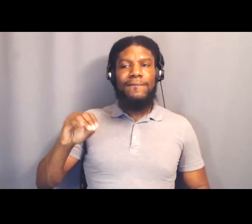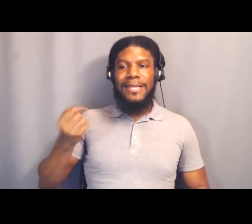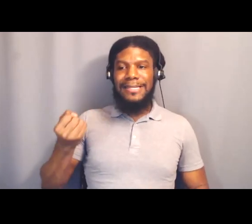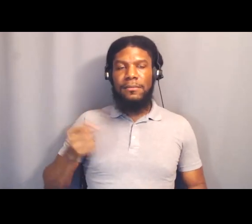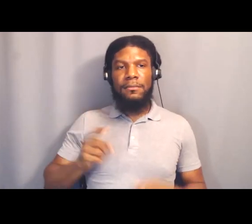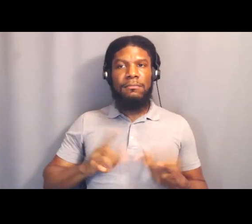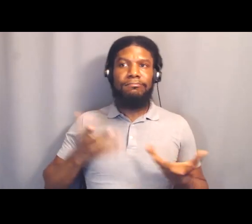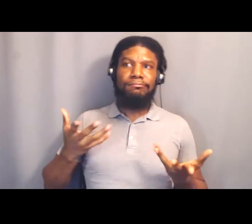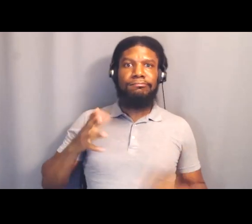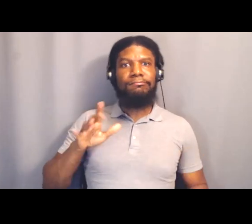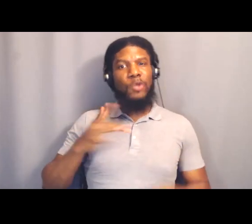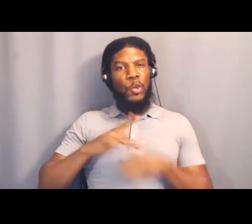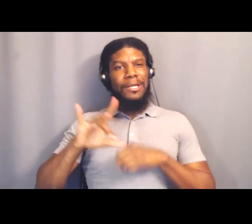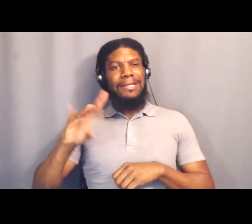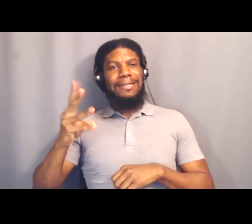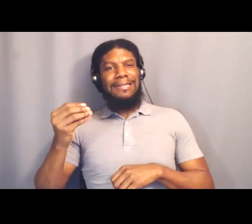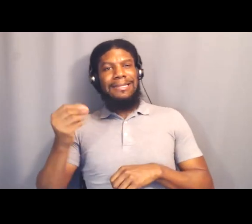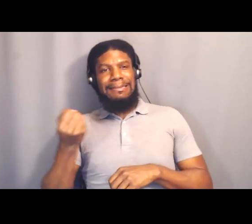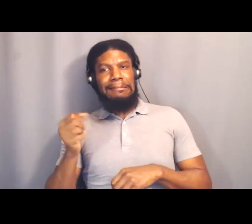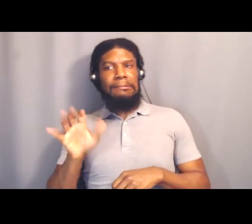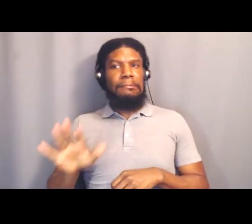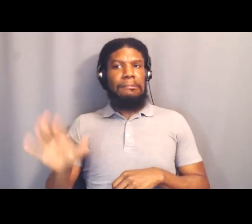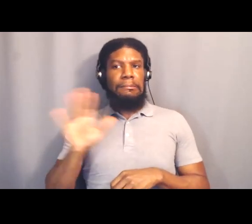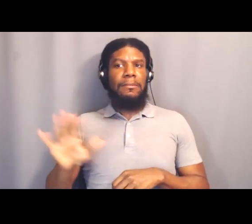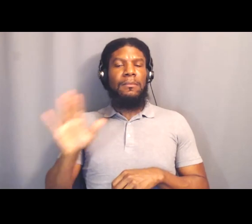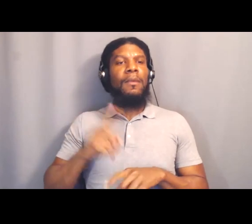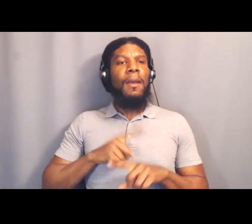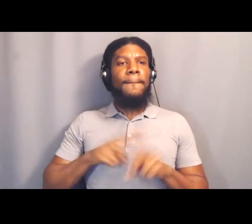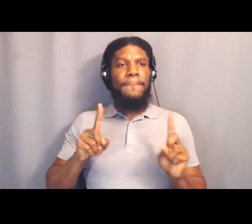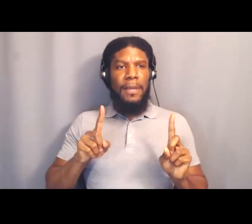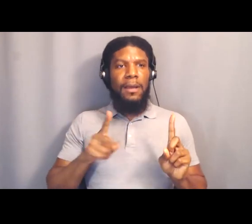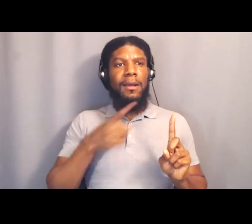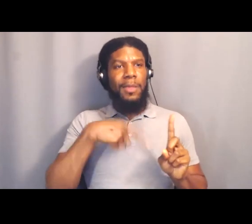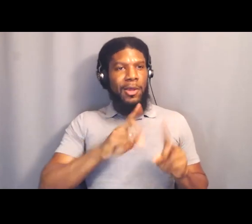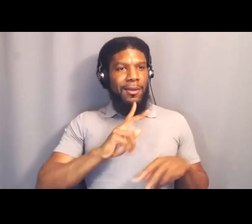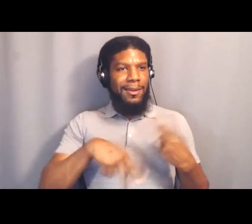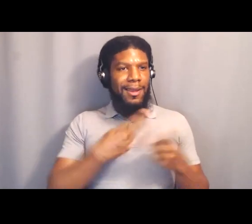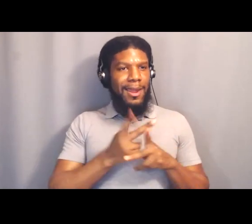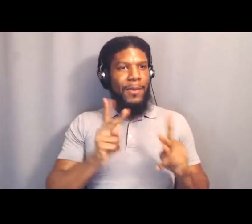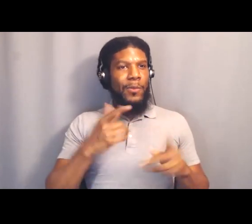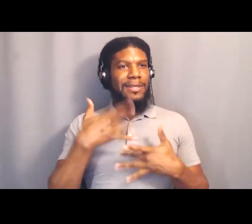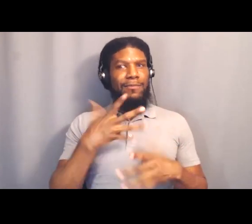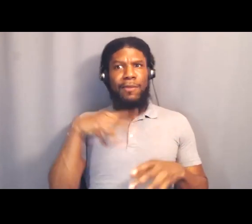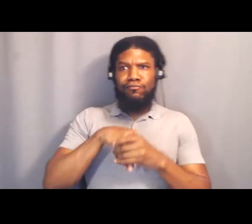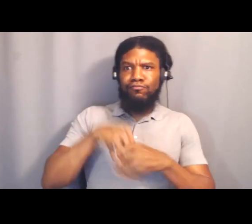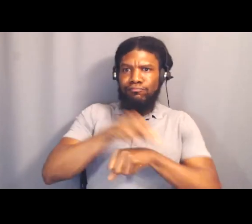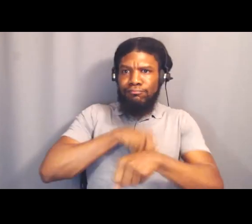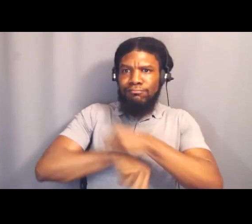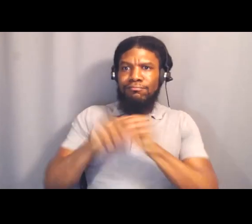And these are not normally the kind of people who wind up getting involved in Black Lives Matter.